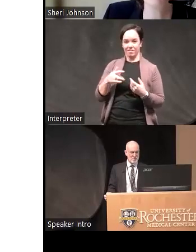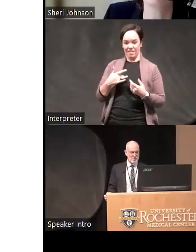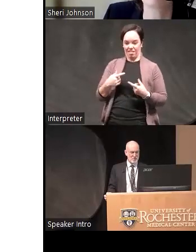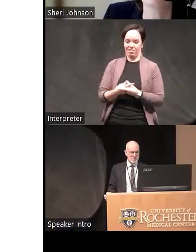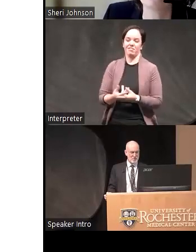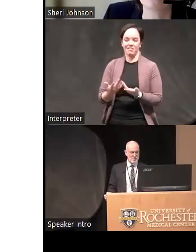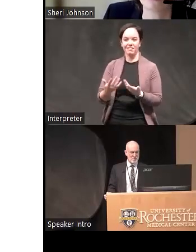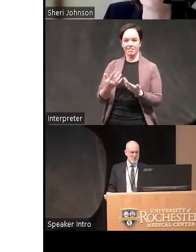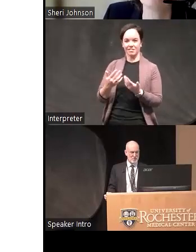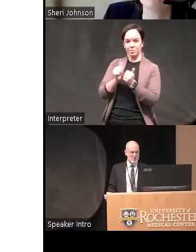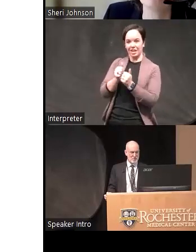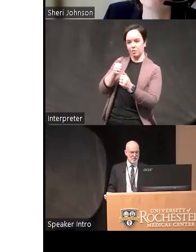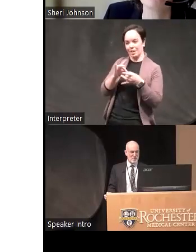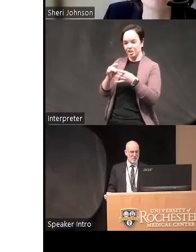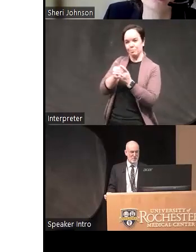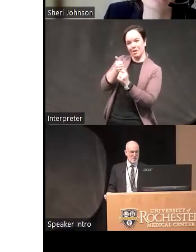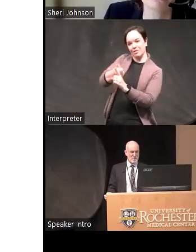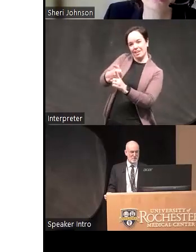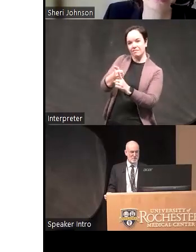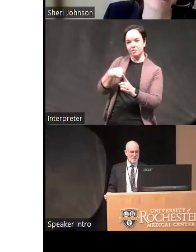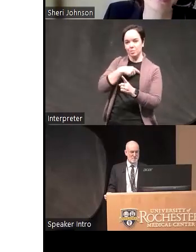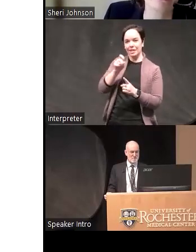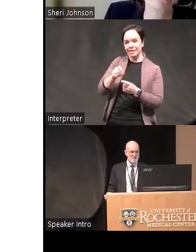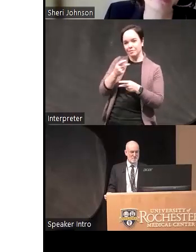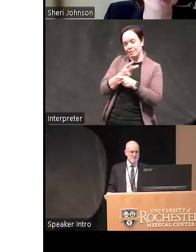the more we can figure out how to help people in those moments I think a better off will be